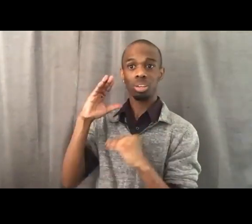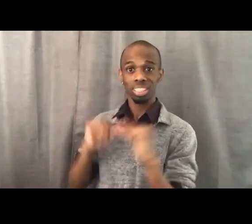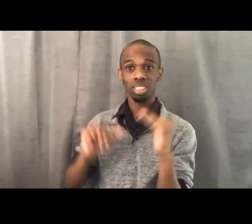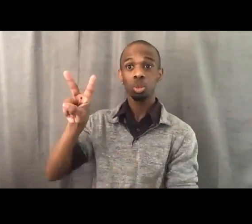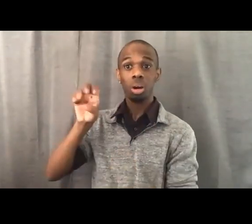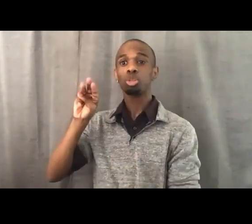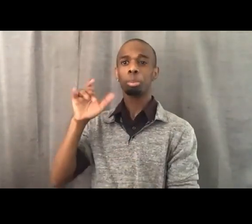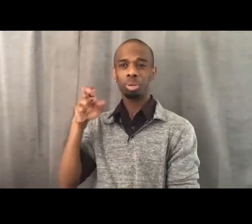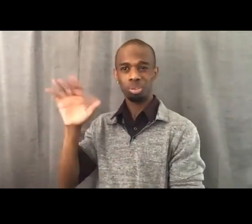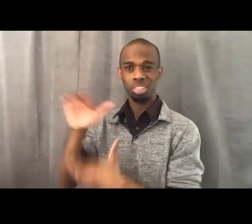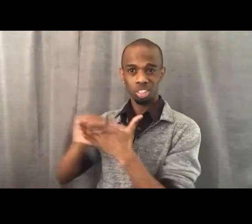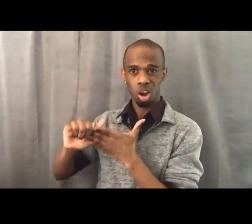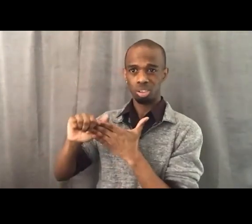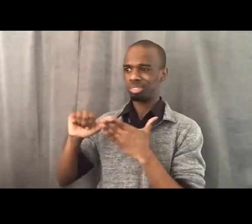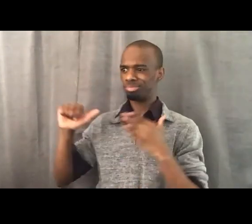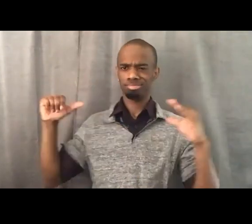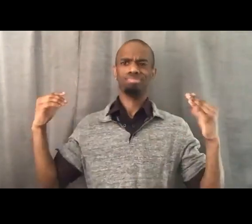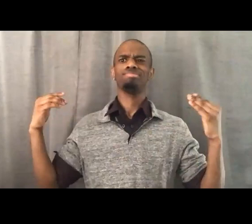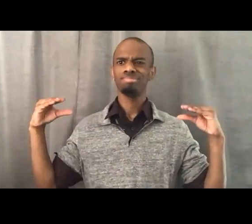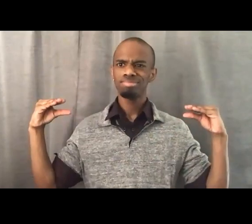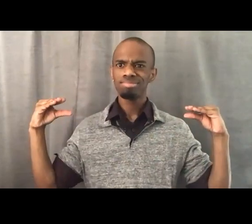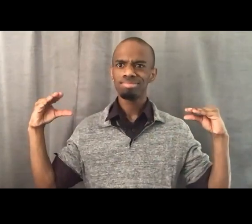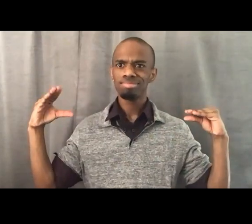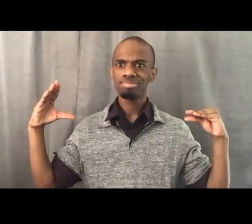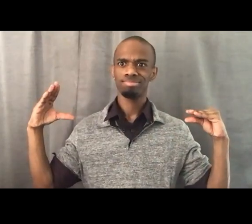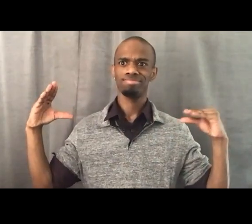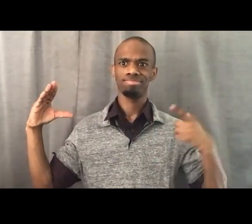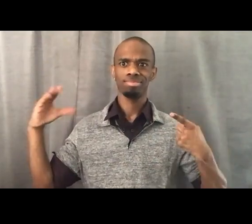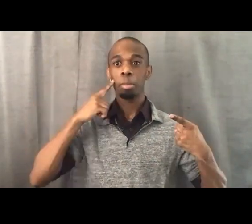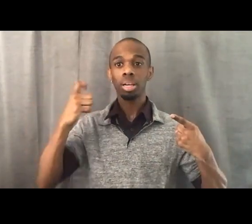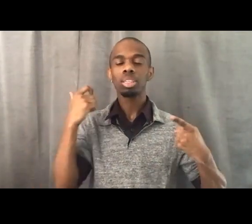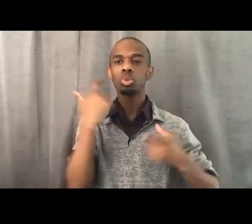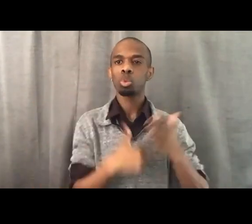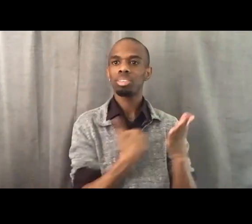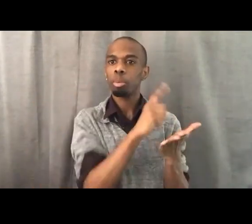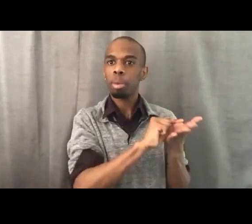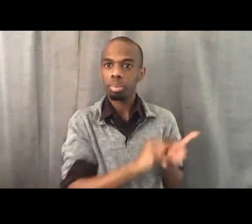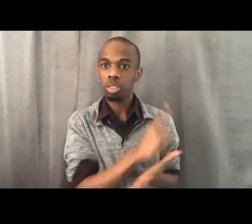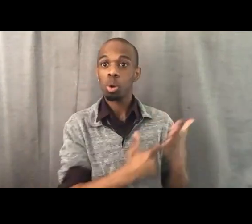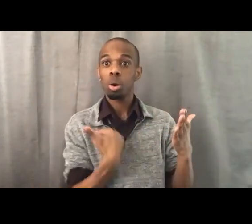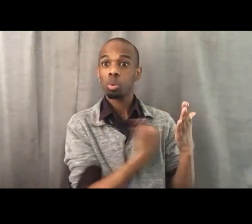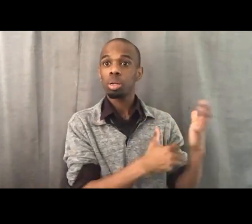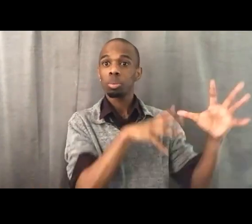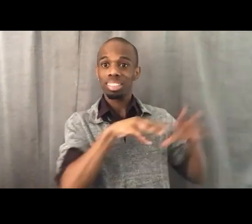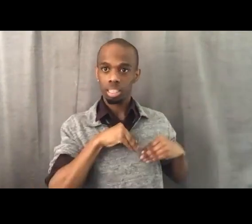And so, because we published what we received, we became the target for attack.